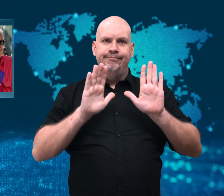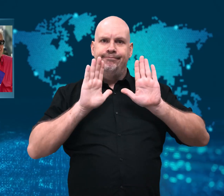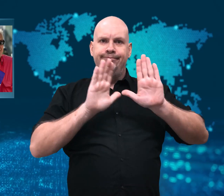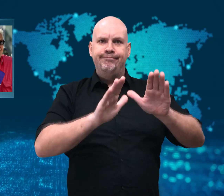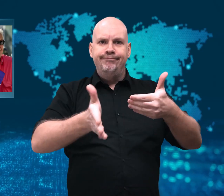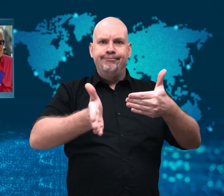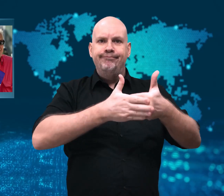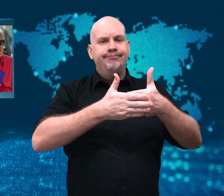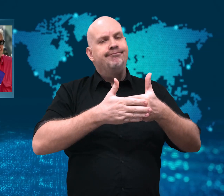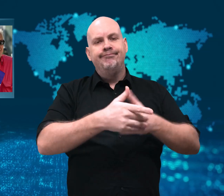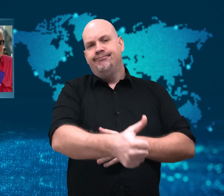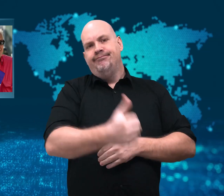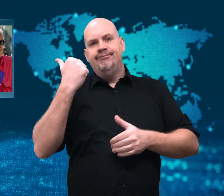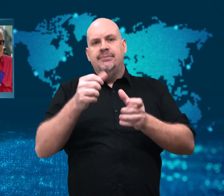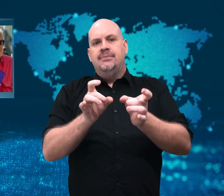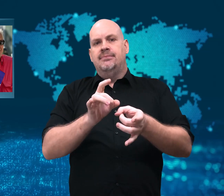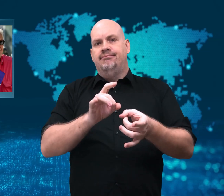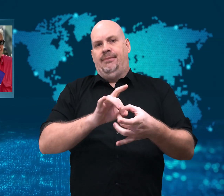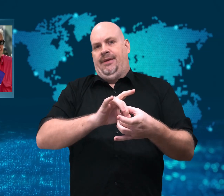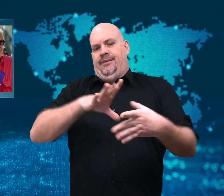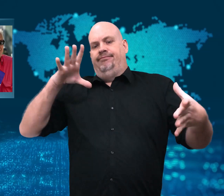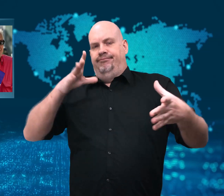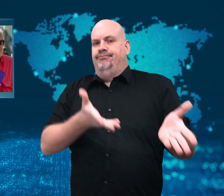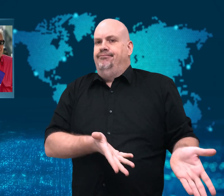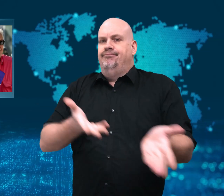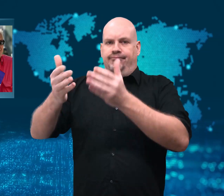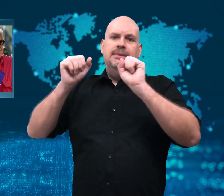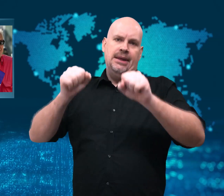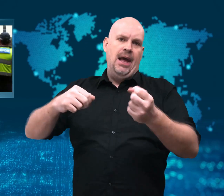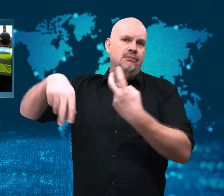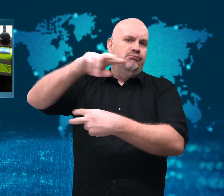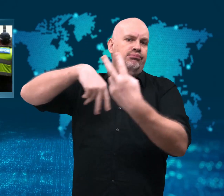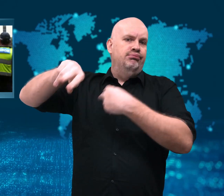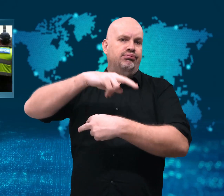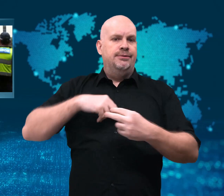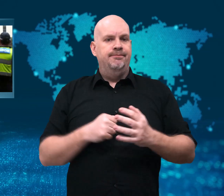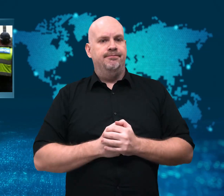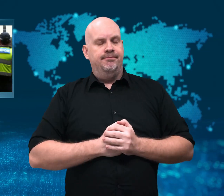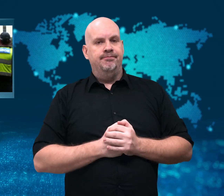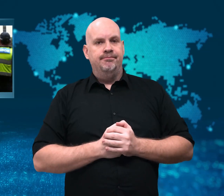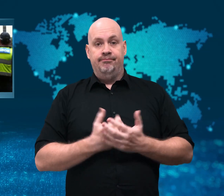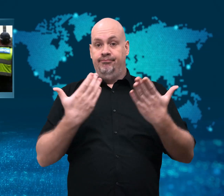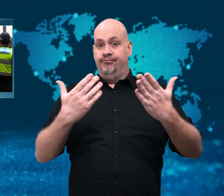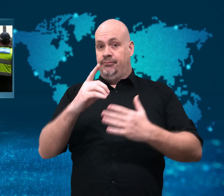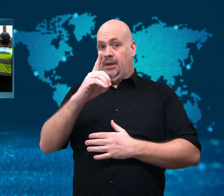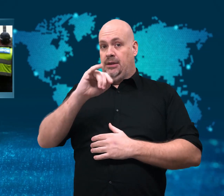the Melbourne quarantine hotel where he was held.